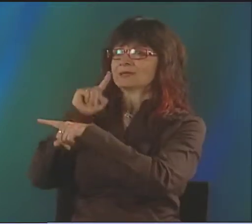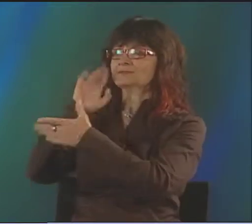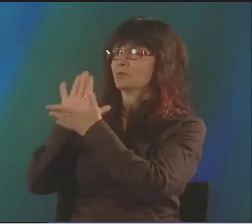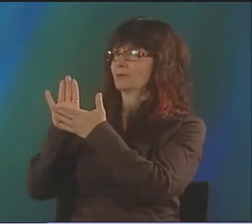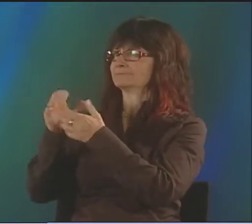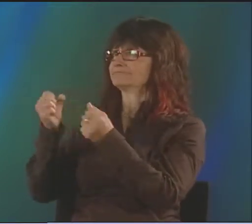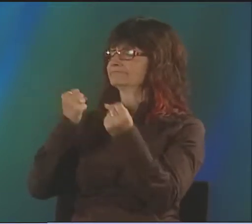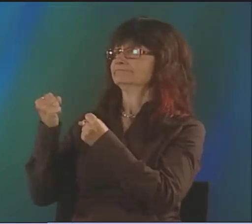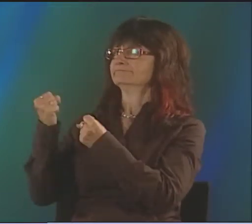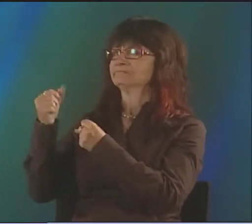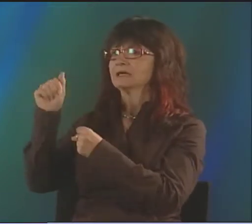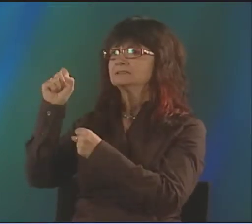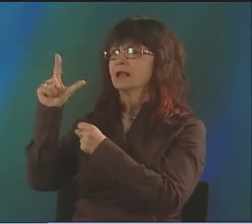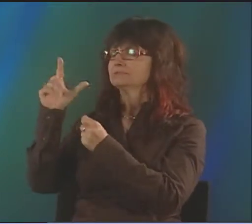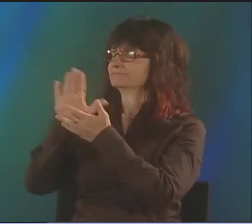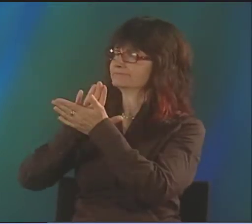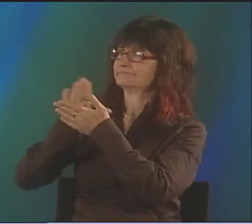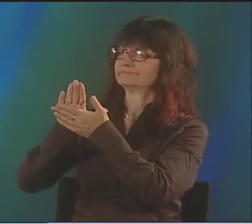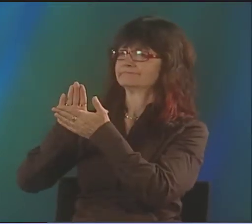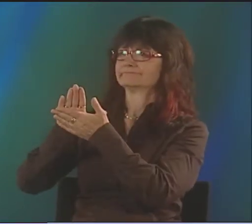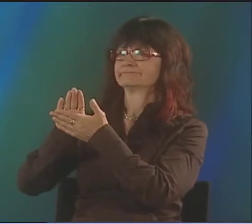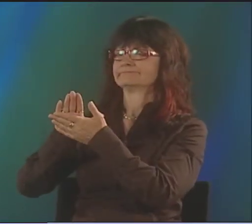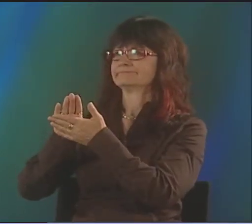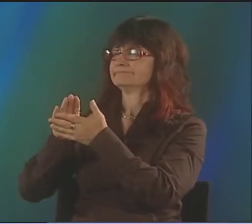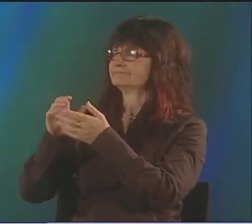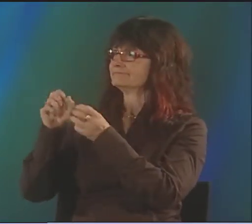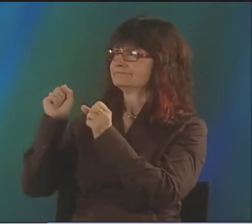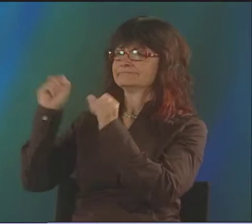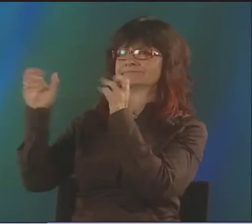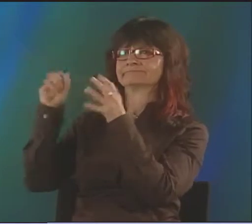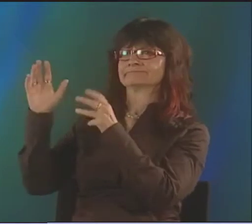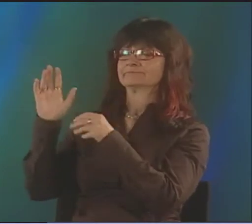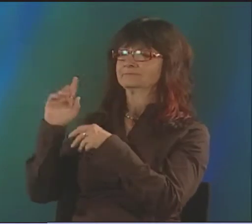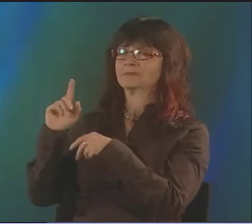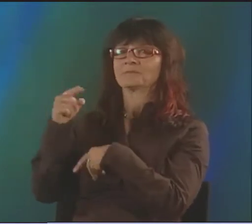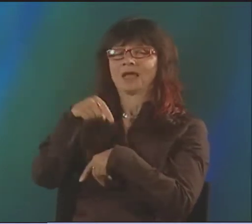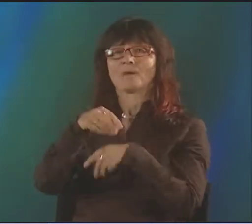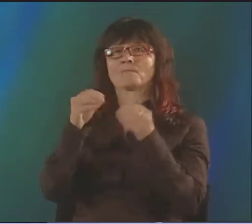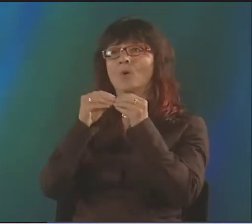I CAME FROM THIS DEAF SCHOOL, OF COURSE, WHERE IT WAS ALL ASL ALL THE WAY, ALL THE TIME.